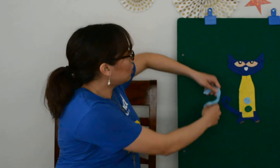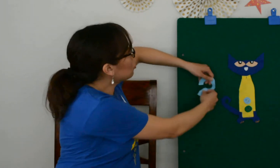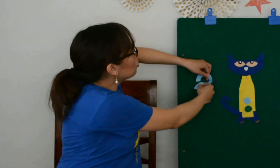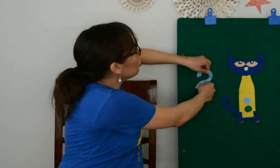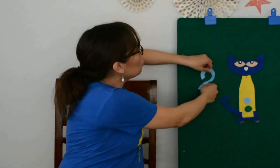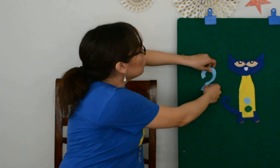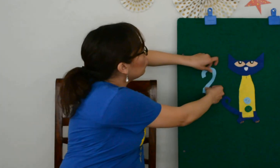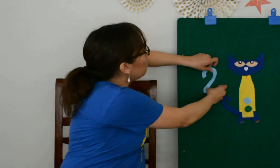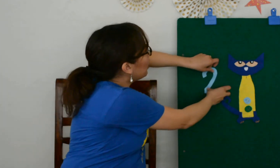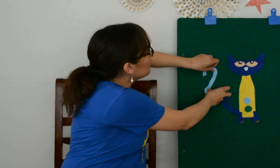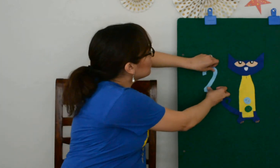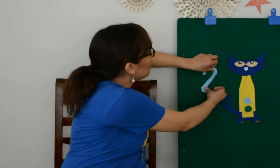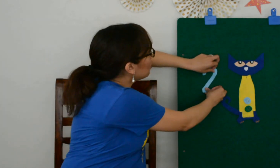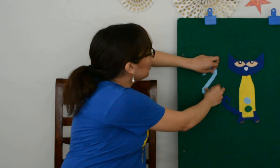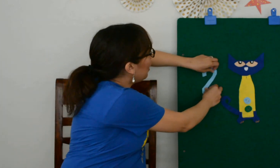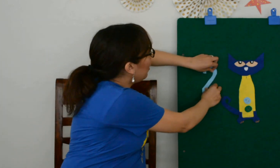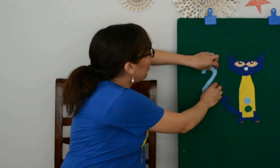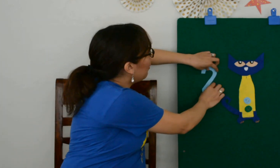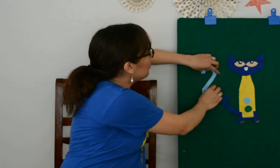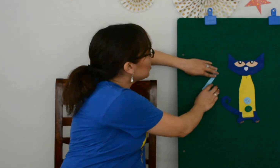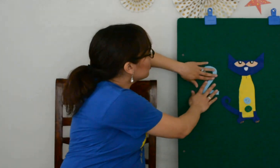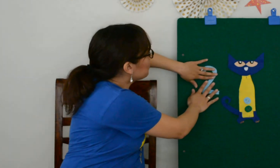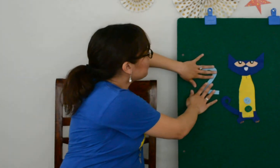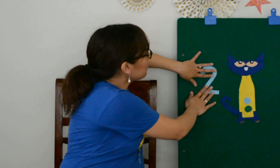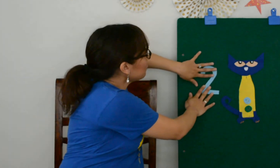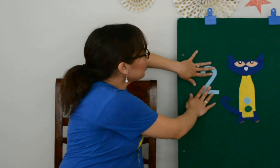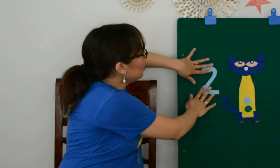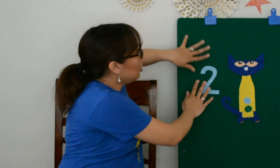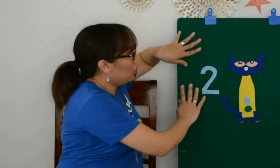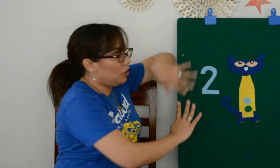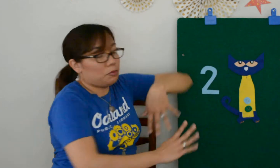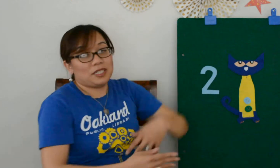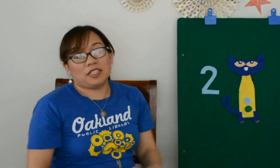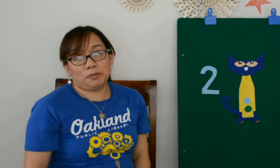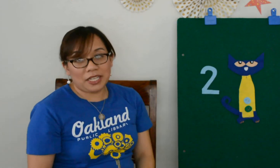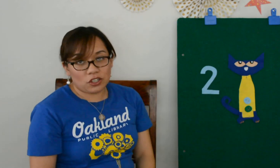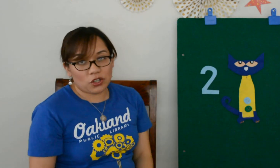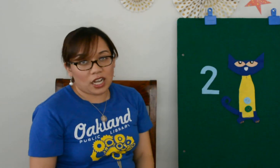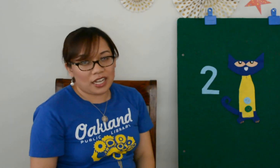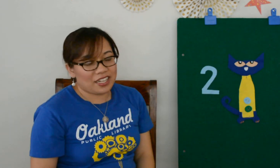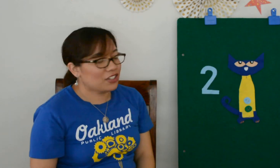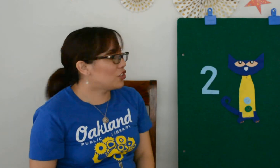Two buttons are left. But did Pete cry?